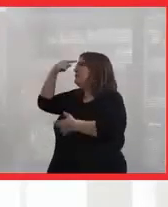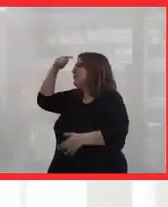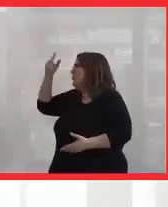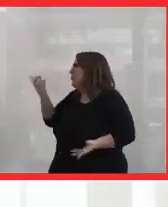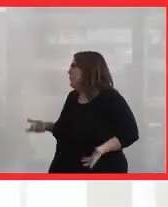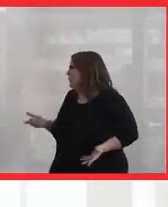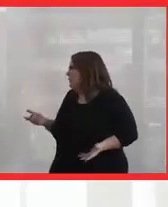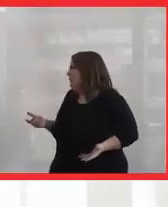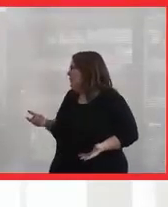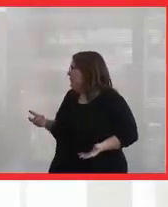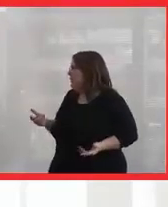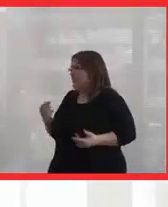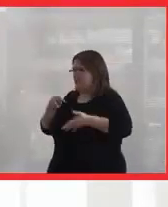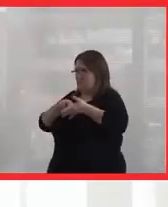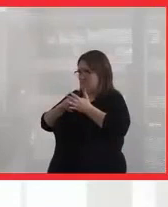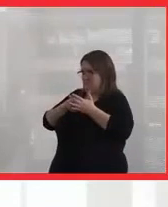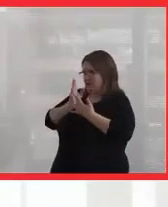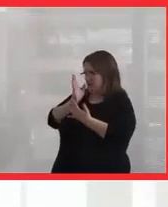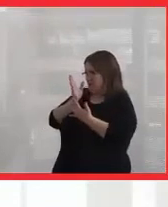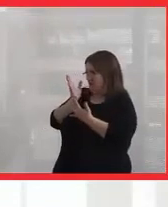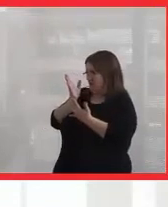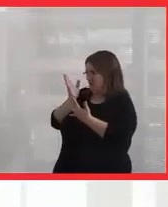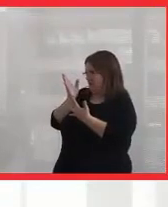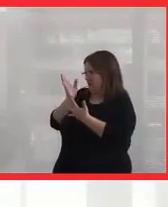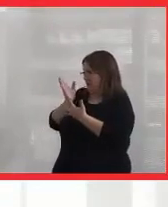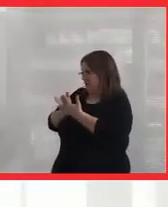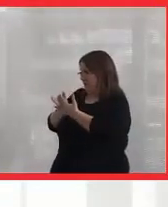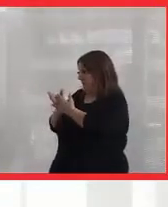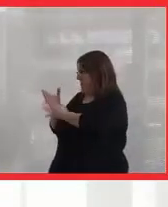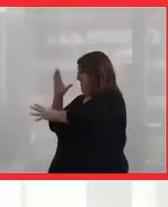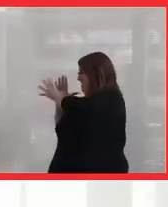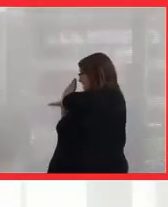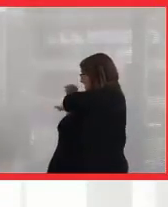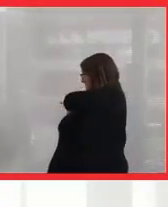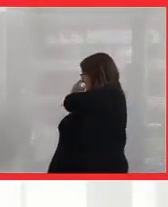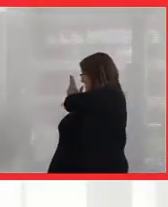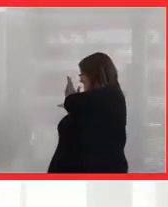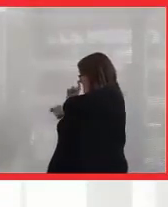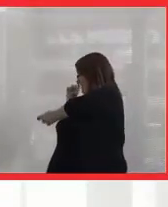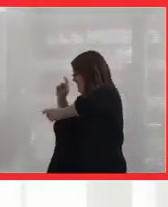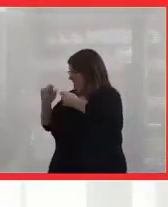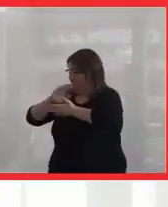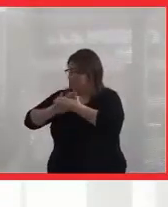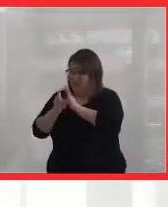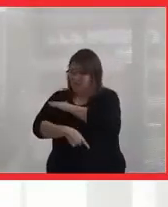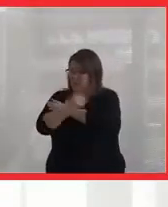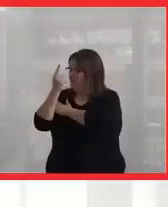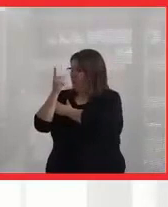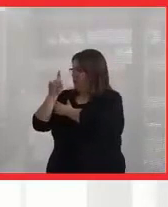And at first I wondered if it was an intervention to bring the longhouse into the 21st century, and do I need to ask the clan mothers and the faith